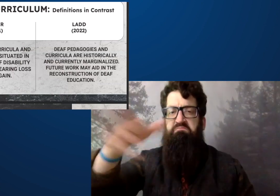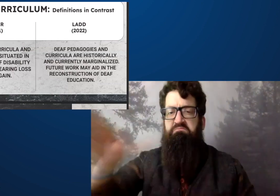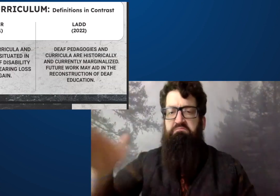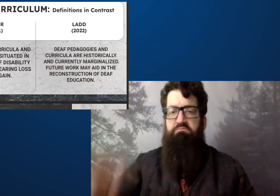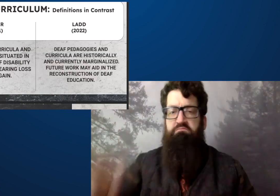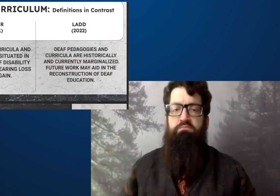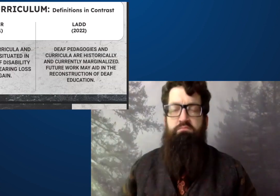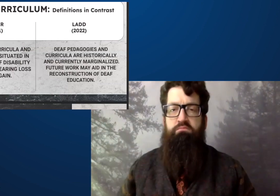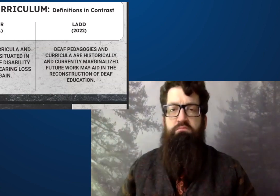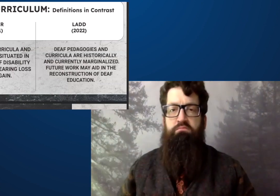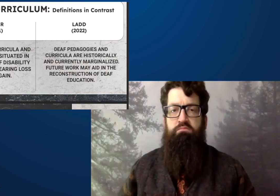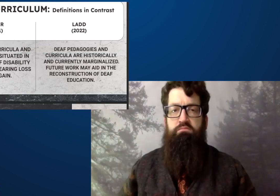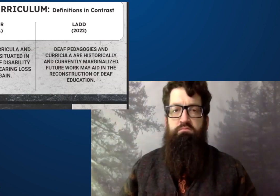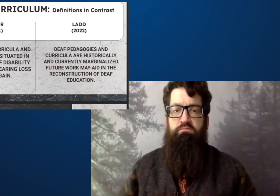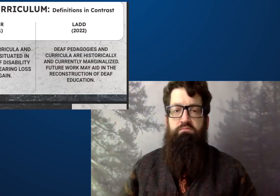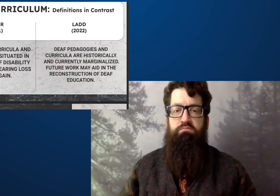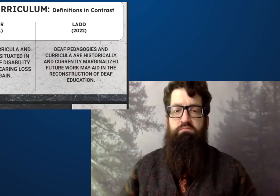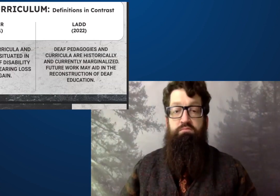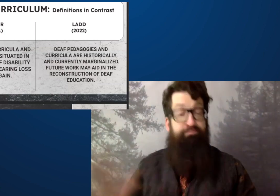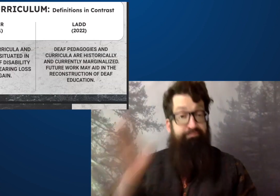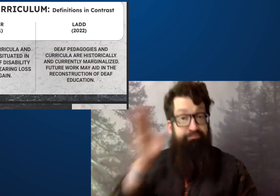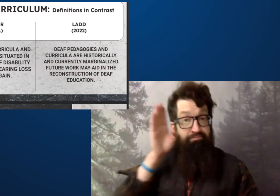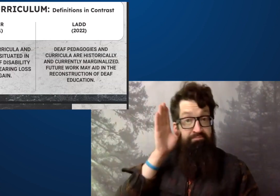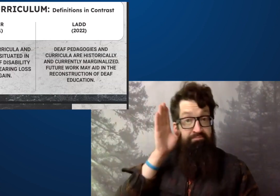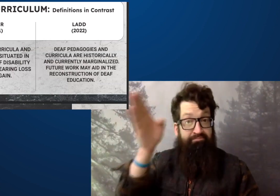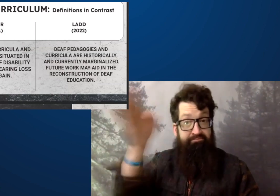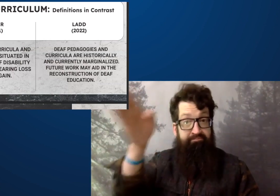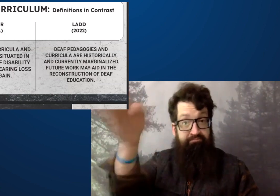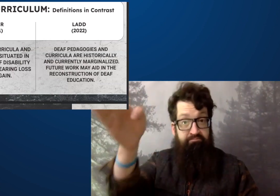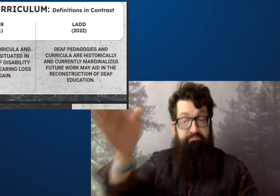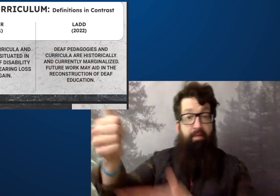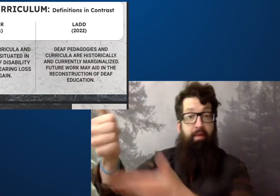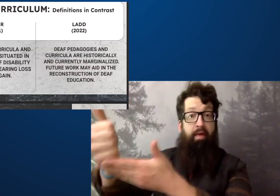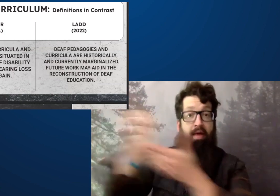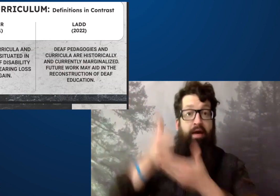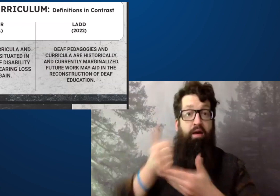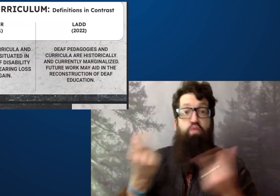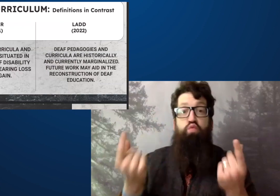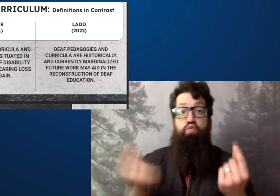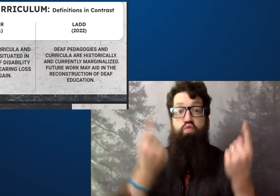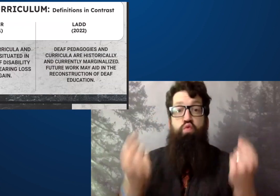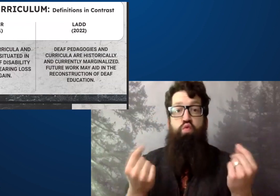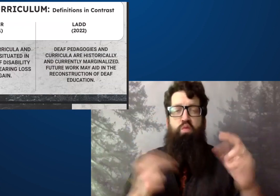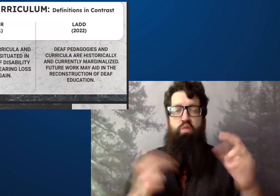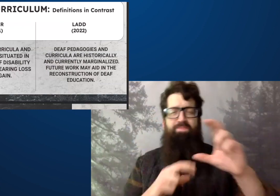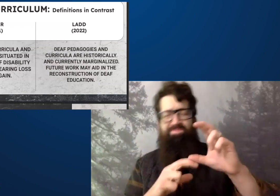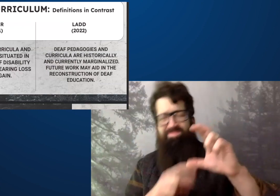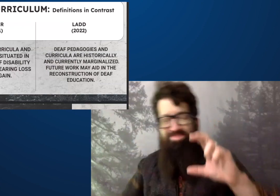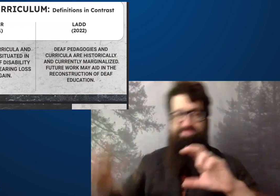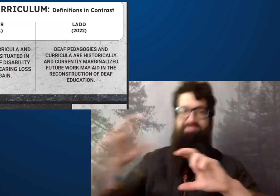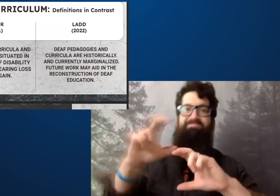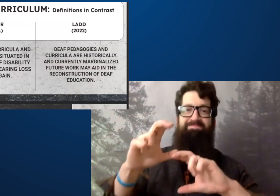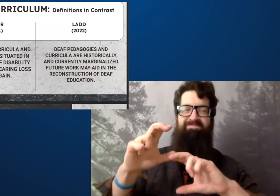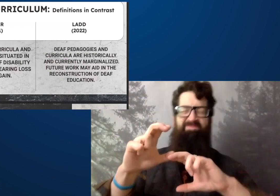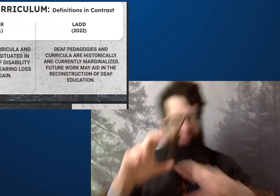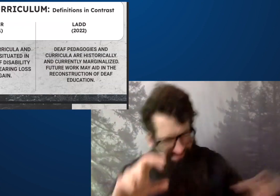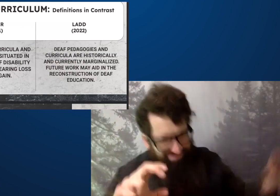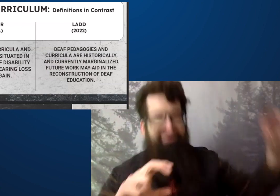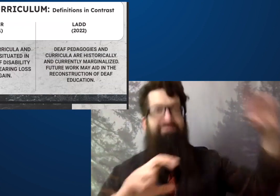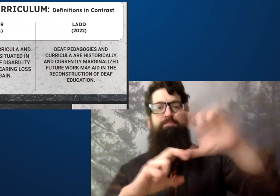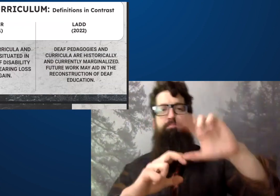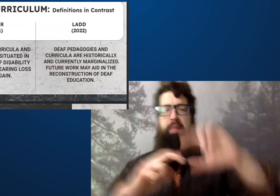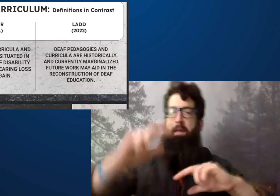marginalized and that future work may help